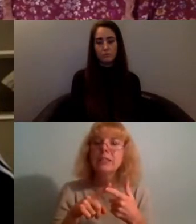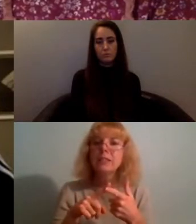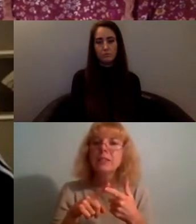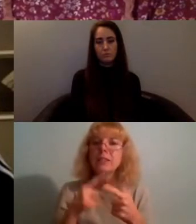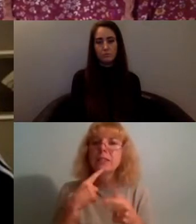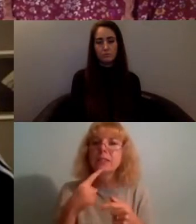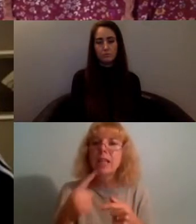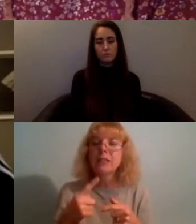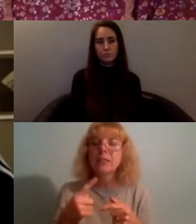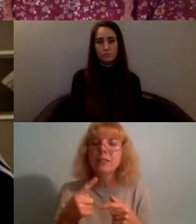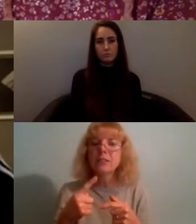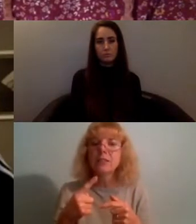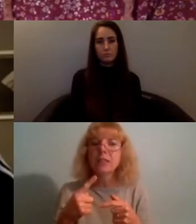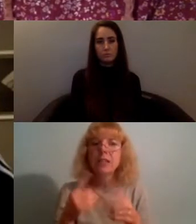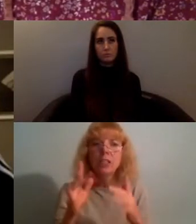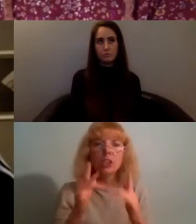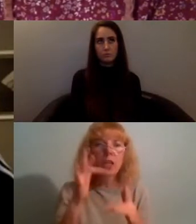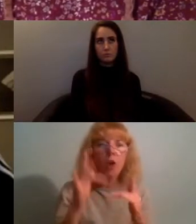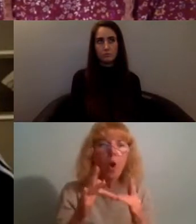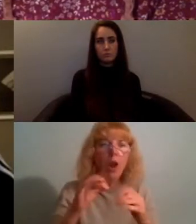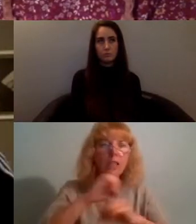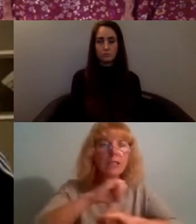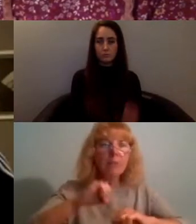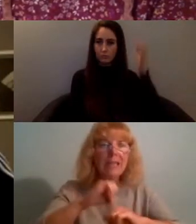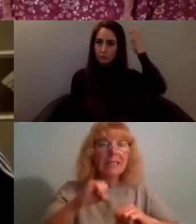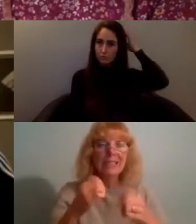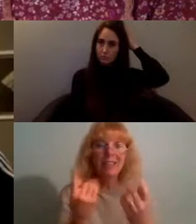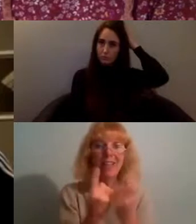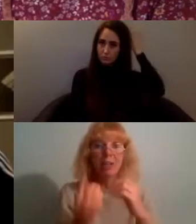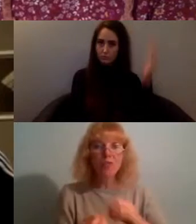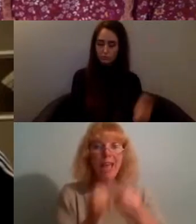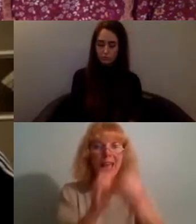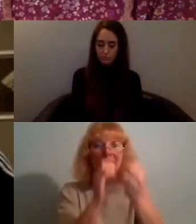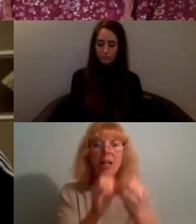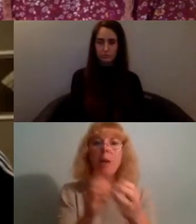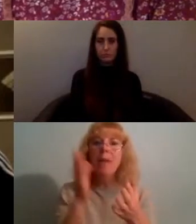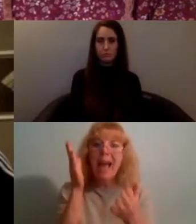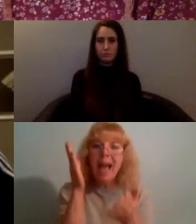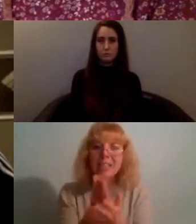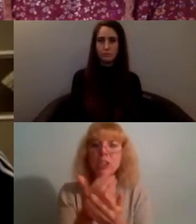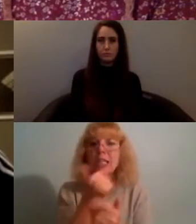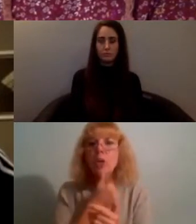you know online spaces and then were used in real life by protesters and I think this is